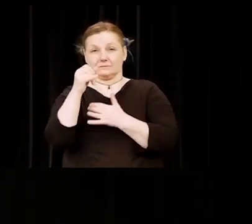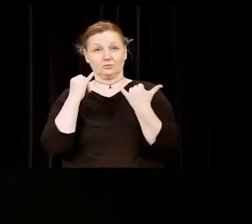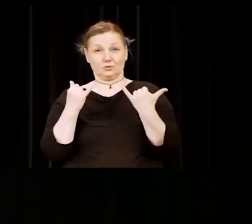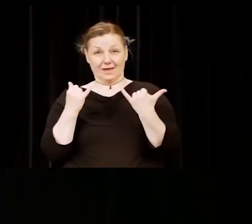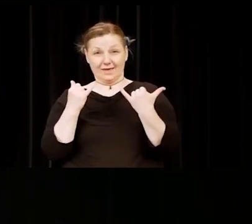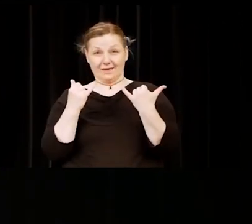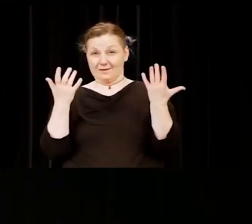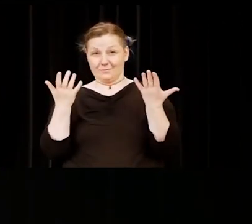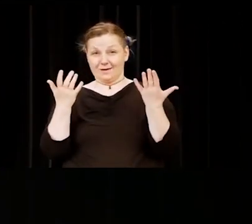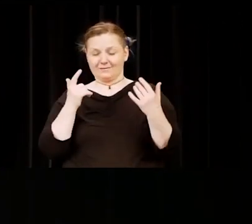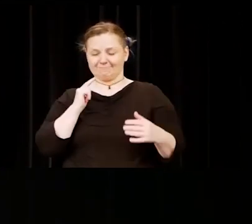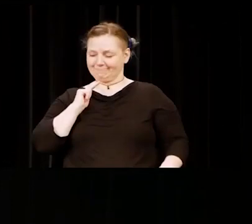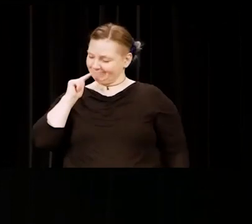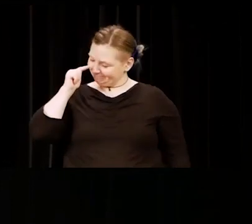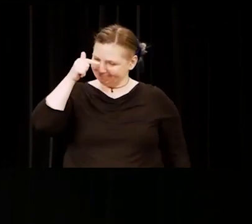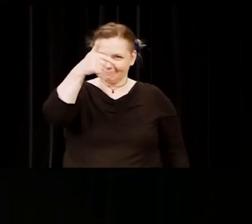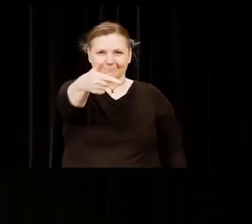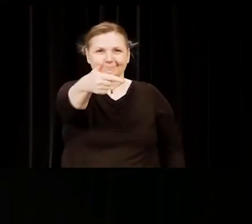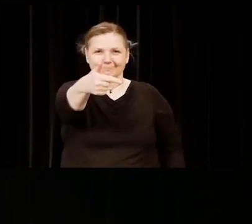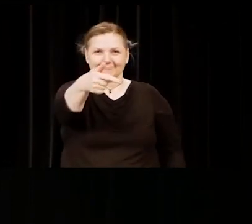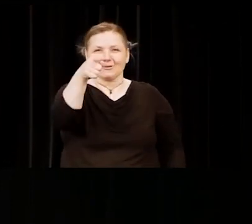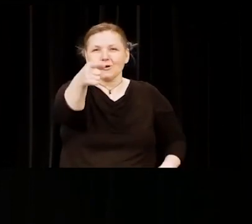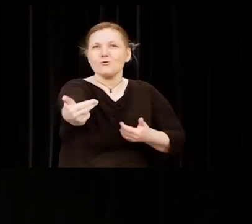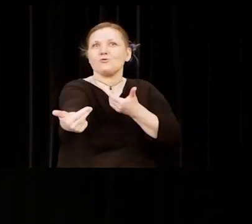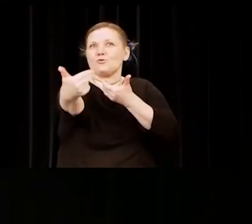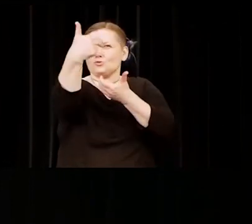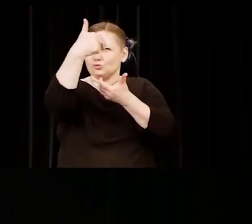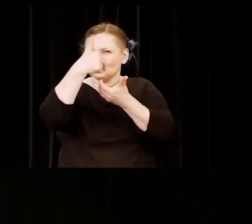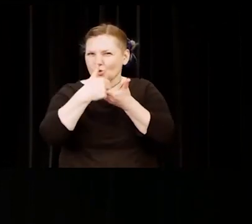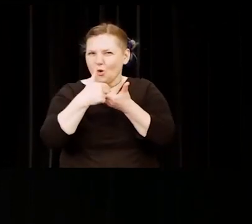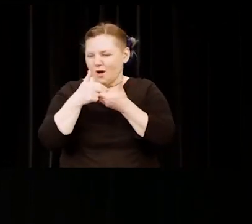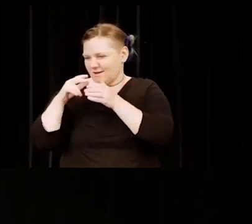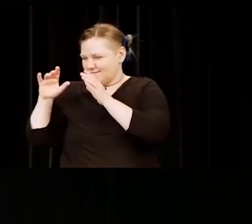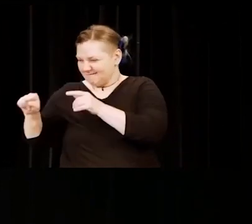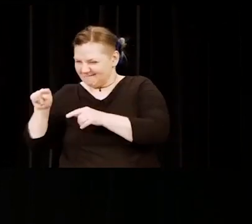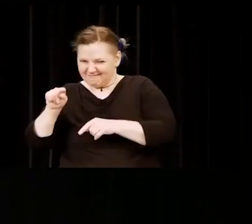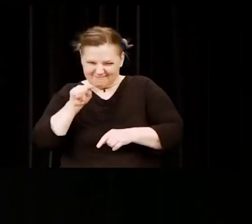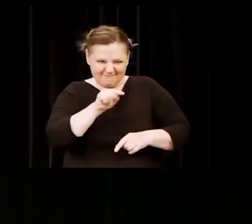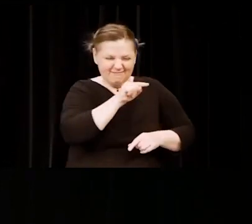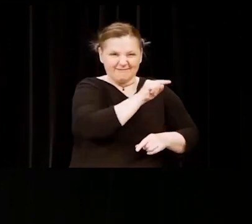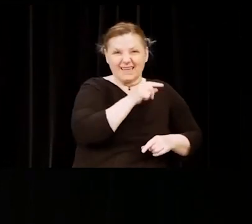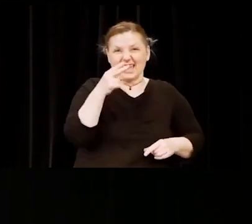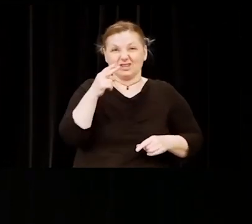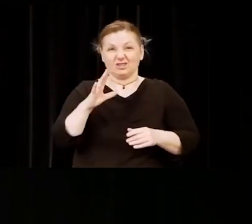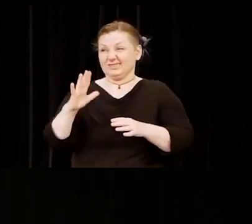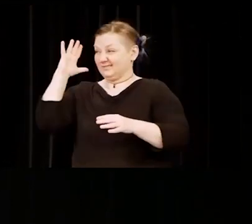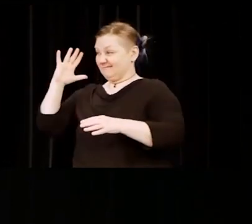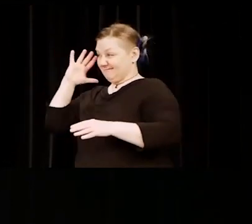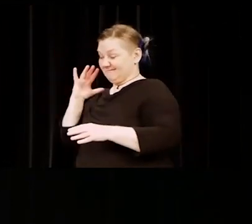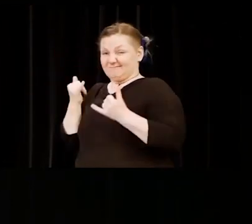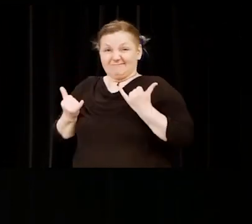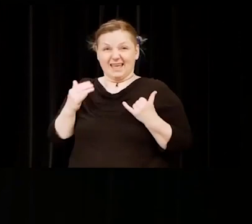past, present, and future, and you inspire the next generation of HCC students.